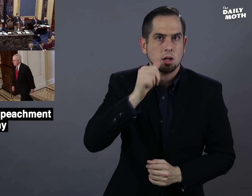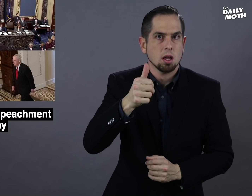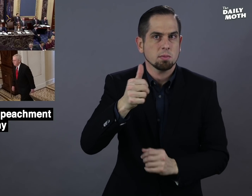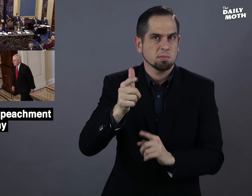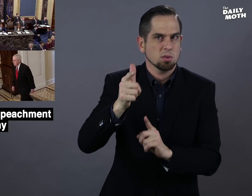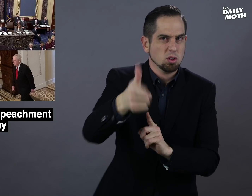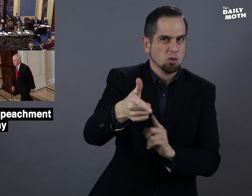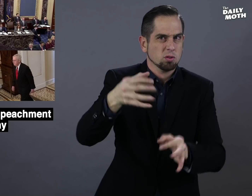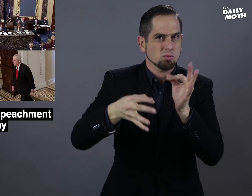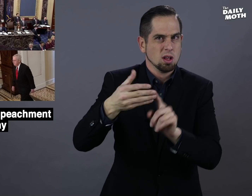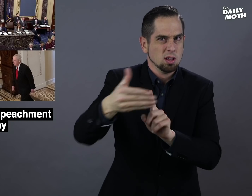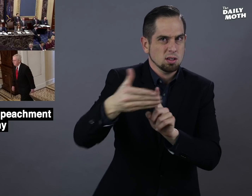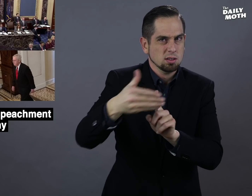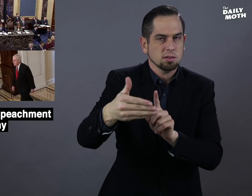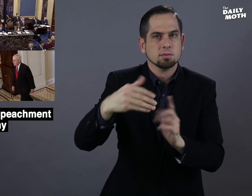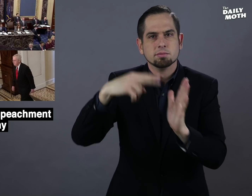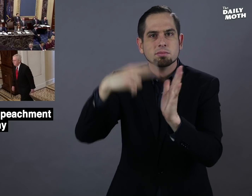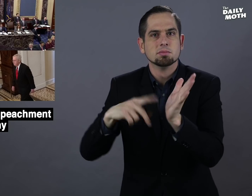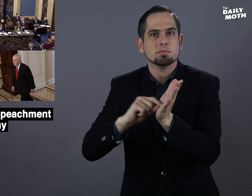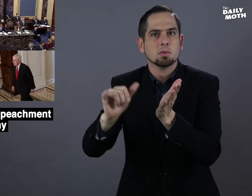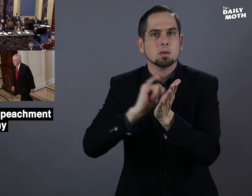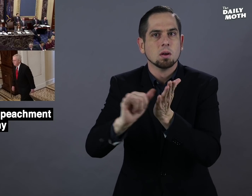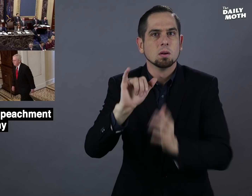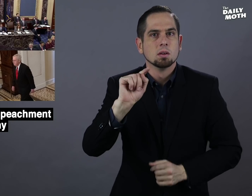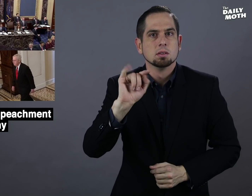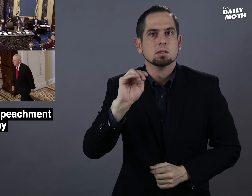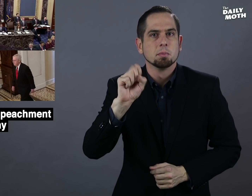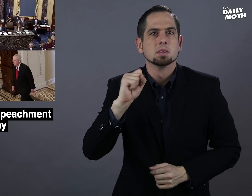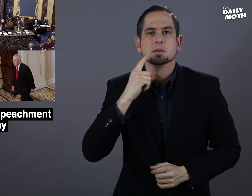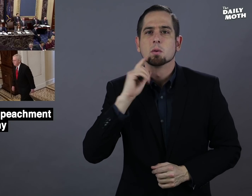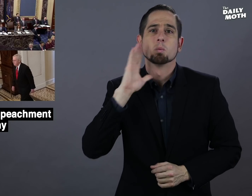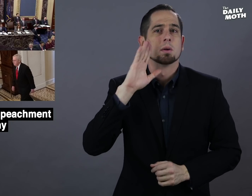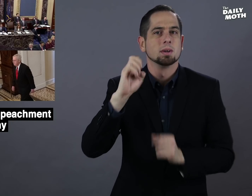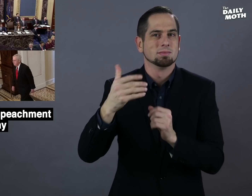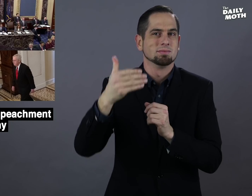later in the trial -- the New York Times said this would be